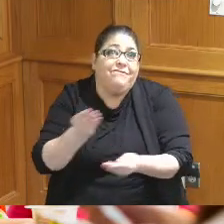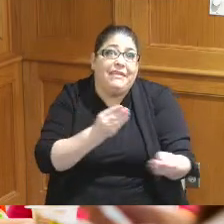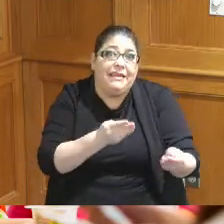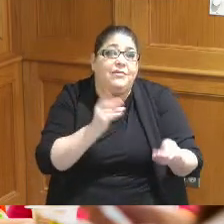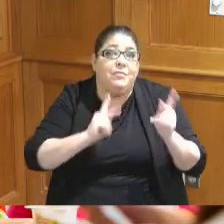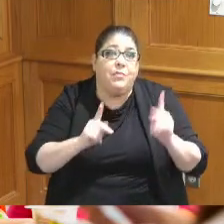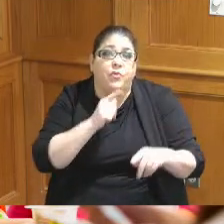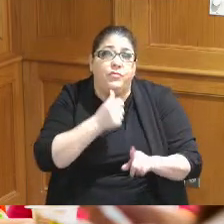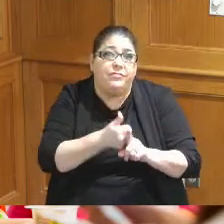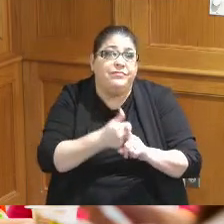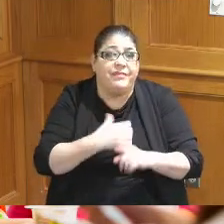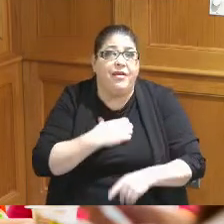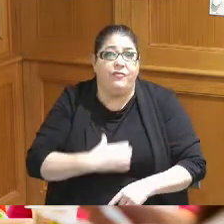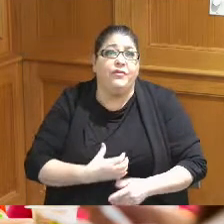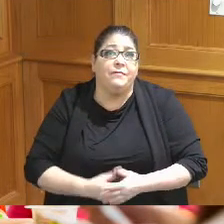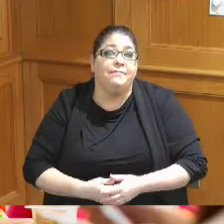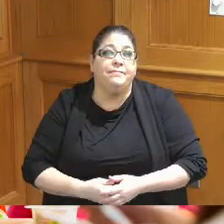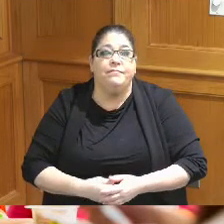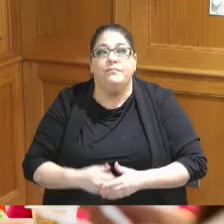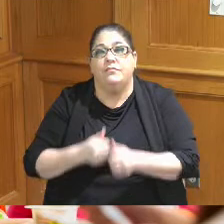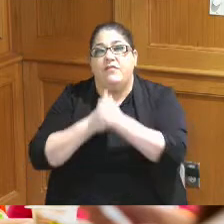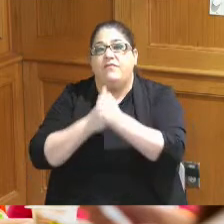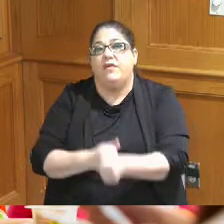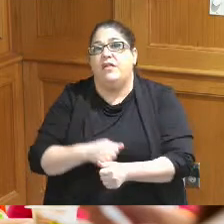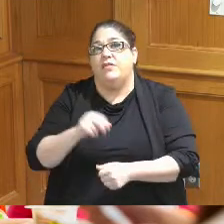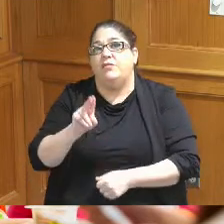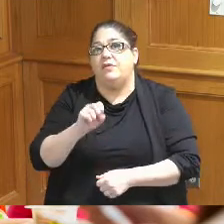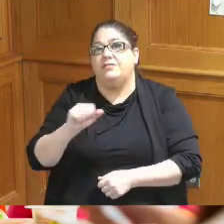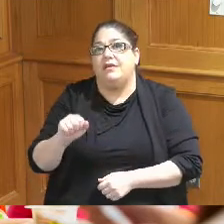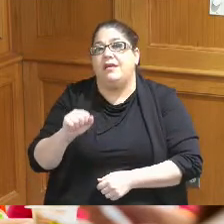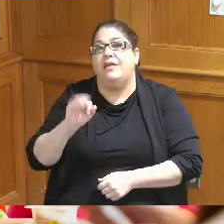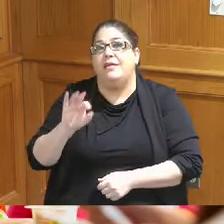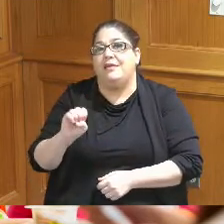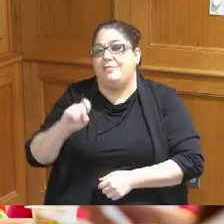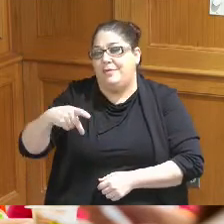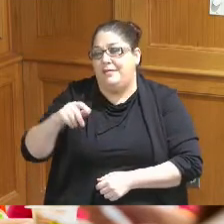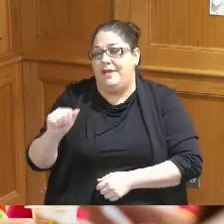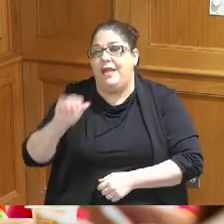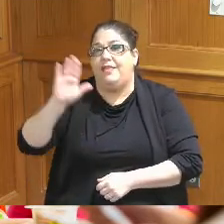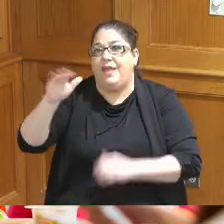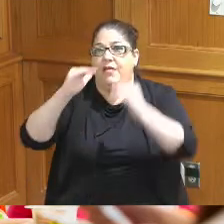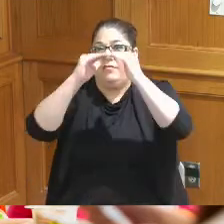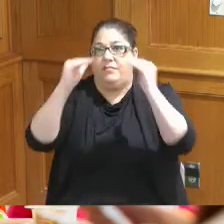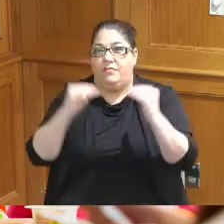so we follow the the US EPA food waste hierarchy where we first focus on reducing waste of food